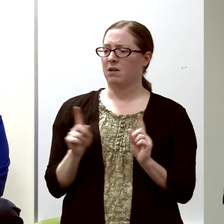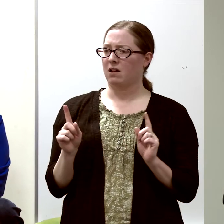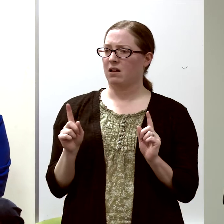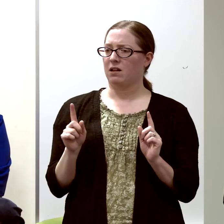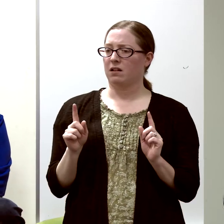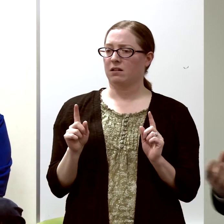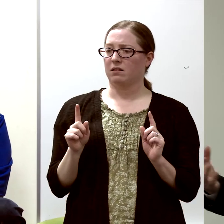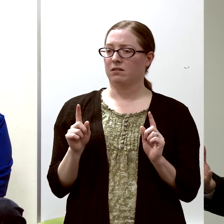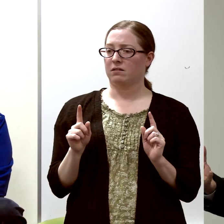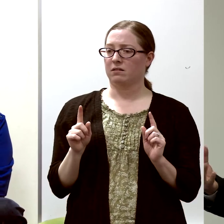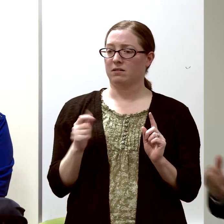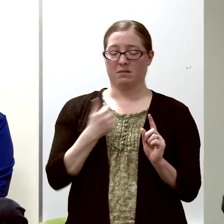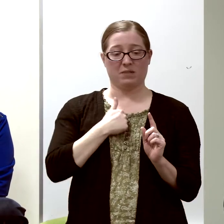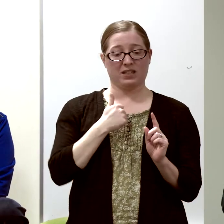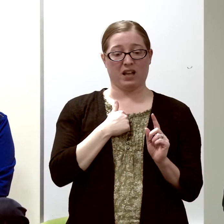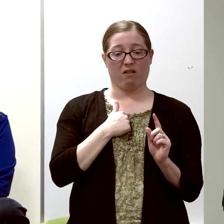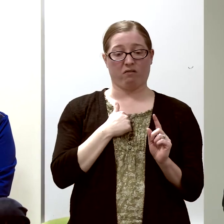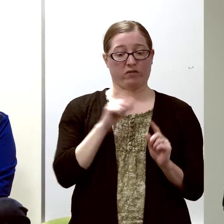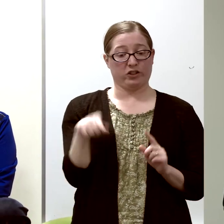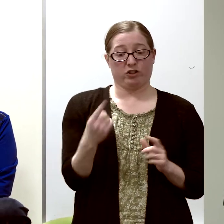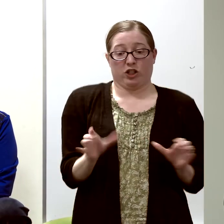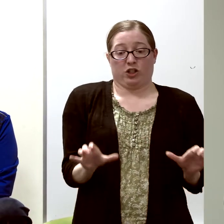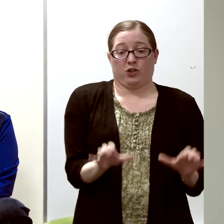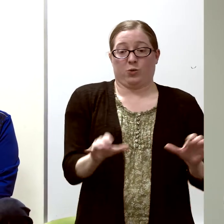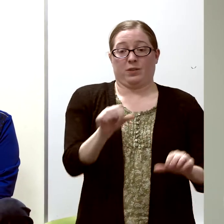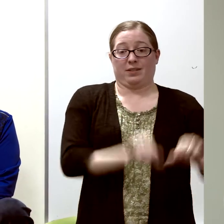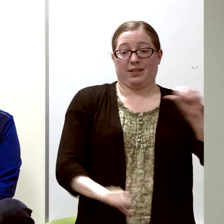"but I could be really happy just doing science"...